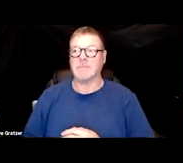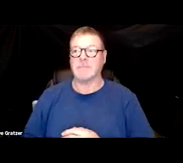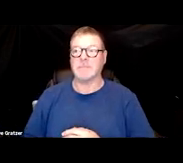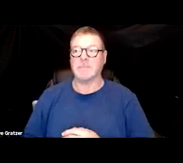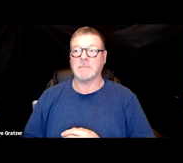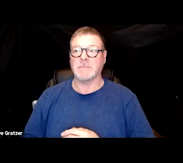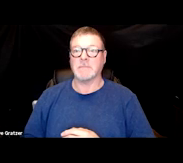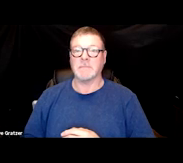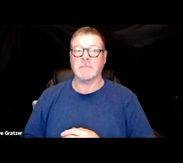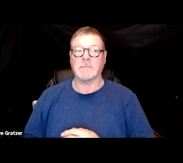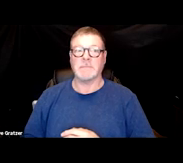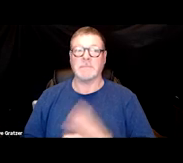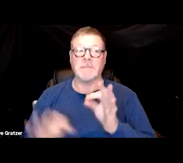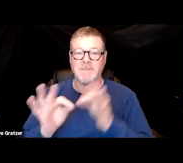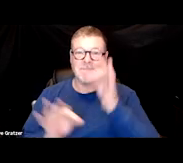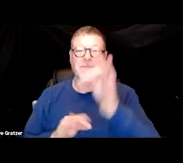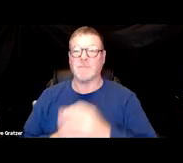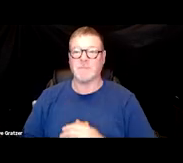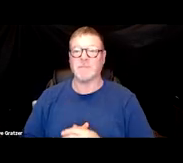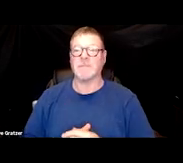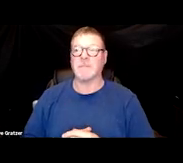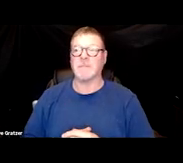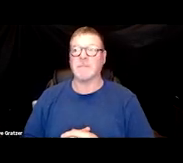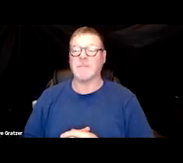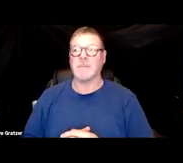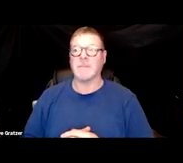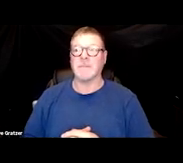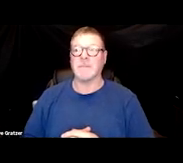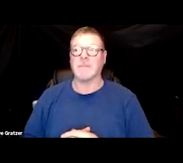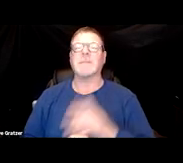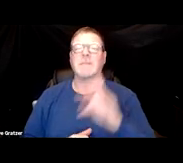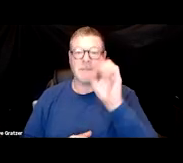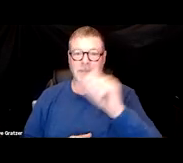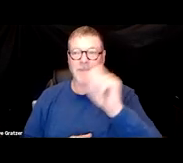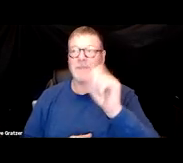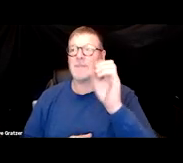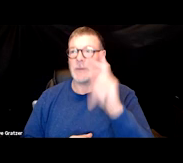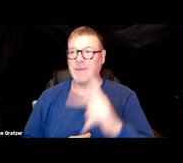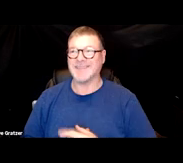Yeah. - Forwarded that slide. Did you forward it? Yep, you should. - Oh, okay.